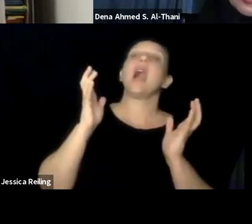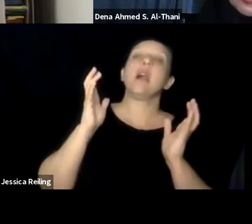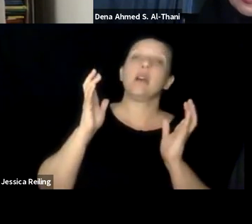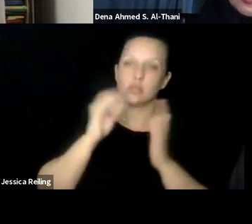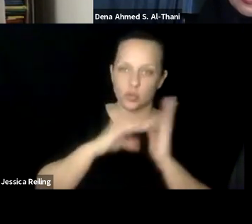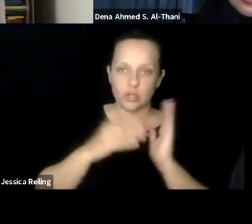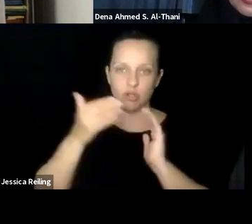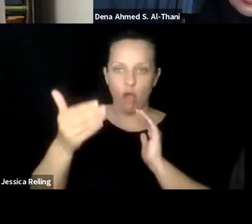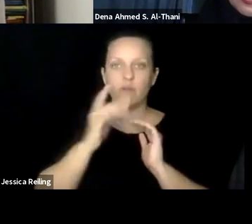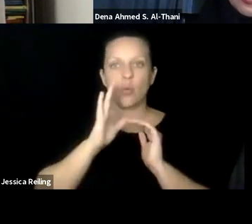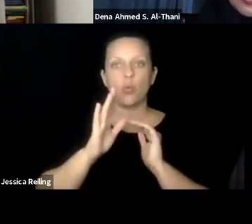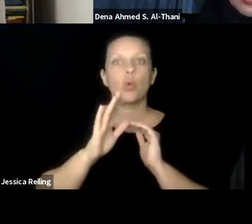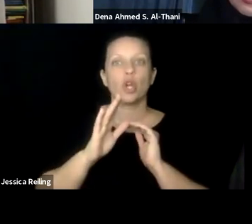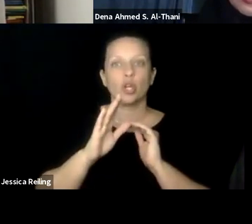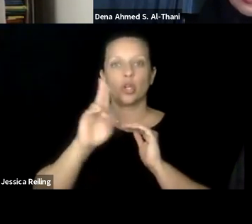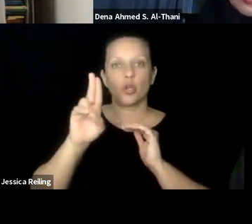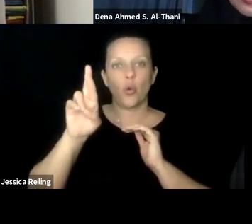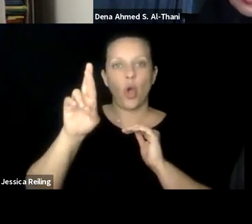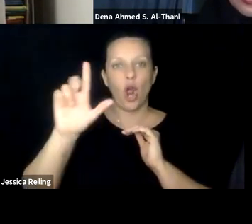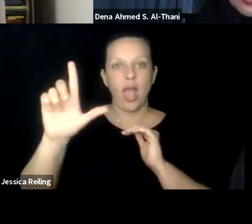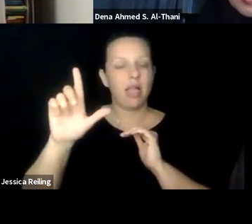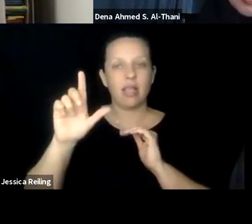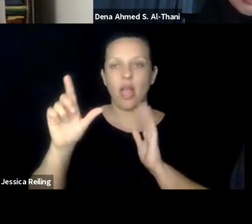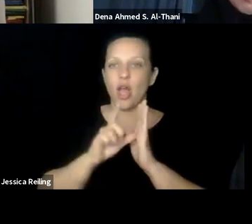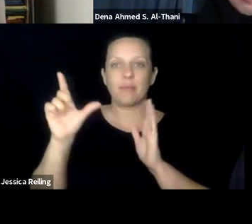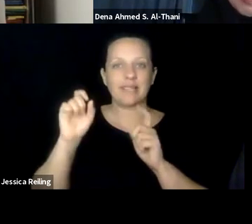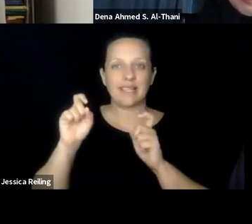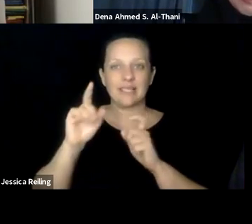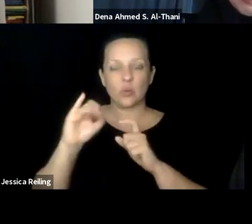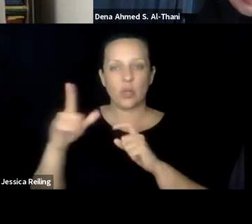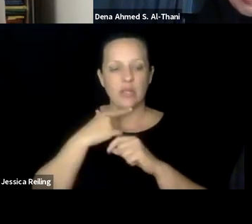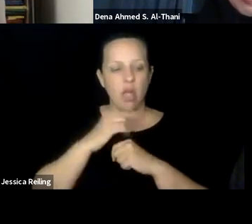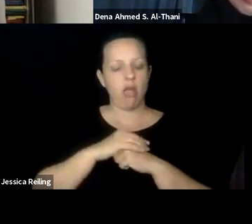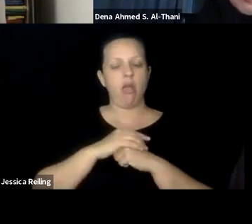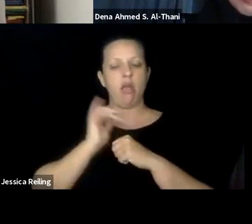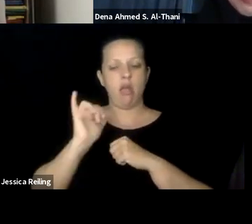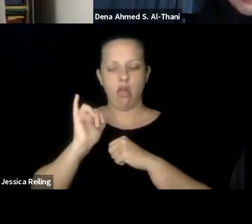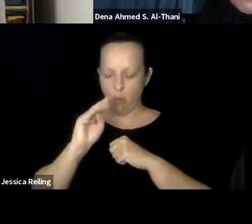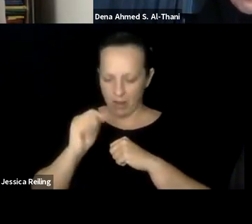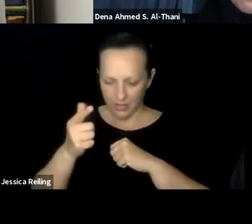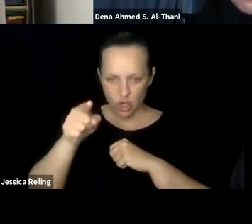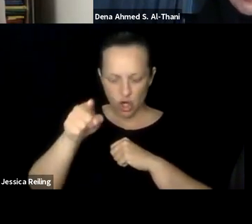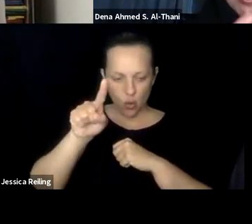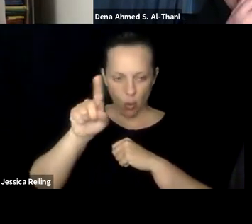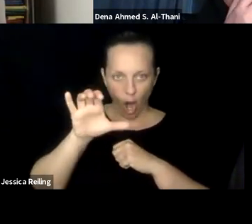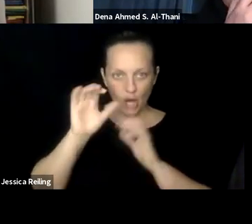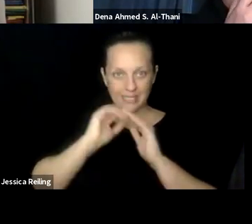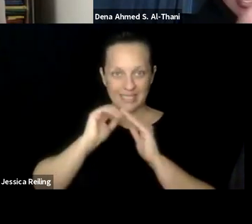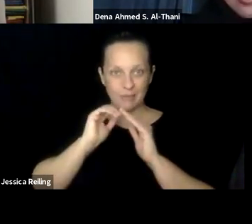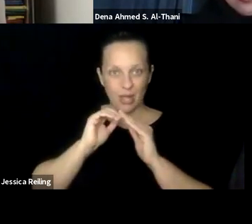study. And the idea is often again, if you know a little bit about accessibility, but not a lot, students often will type in a URL into an